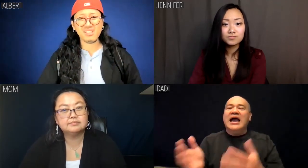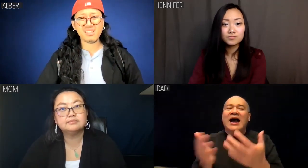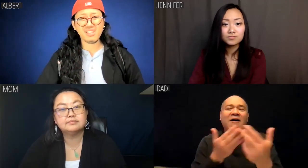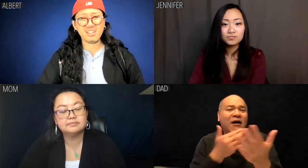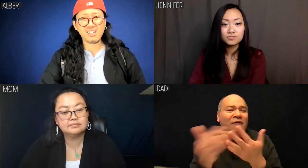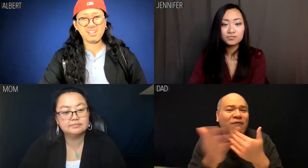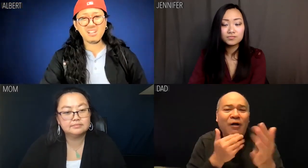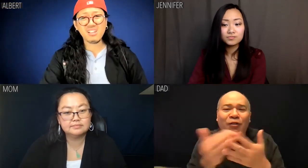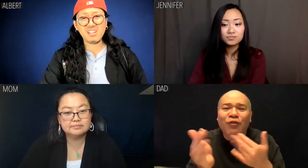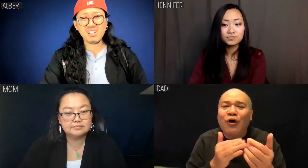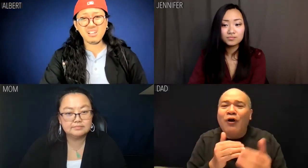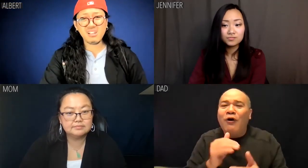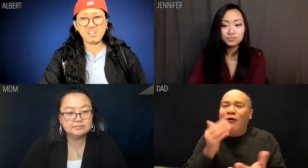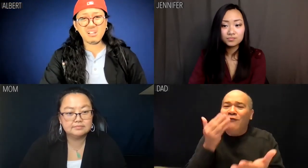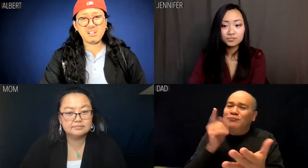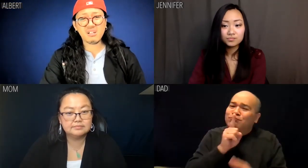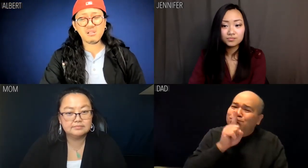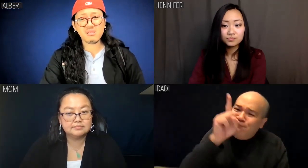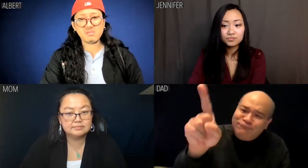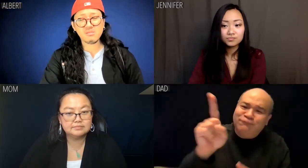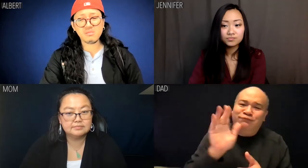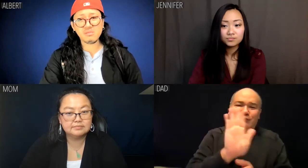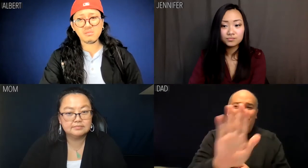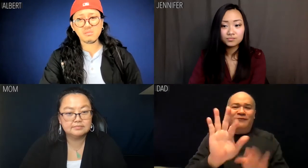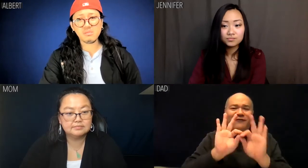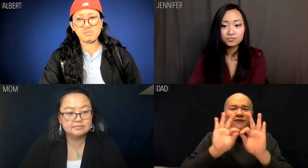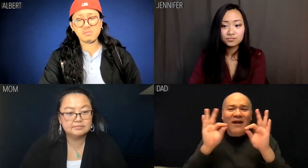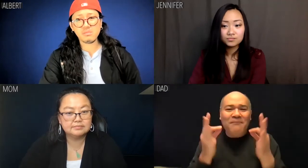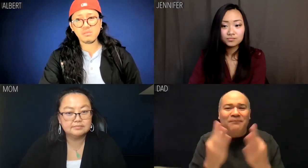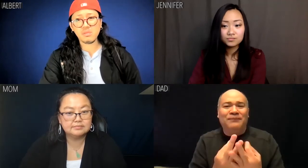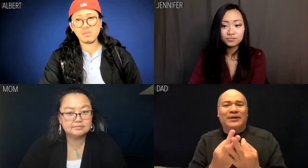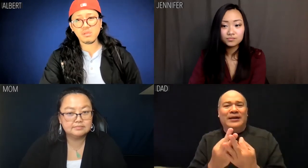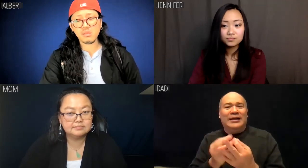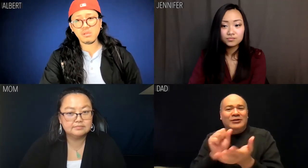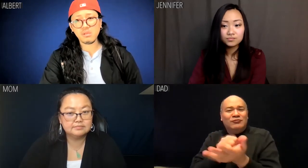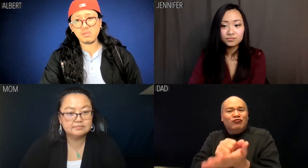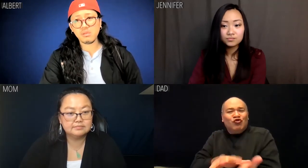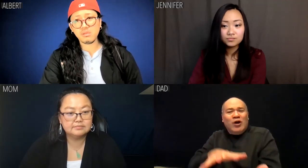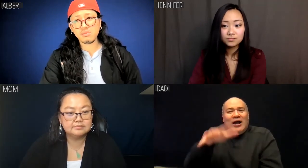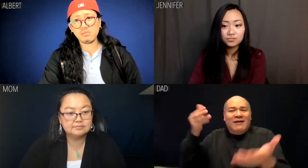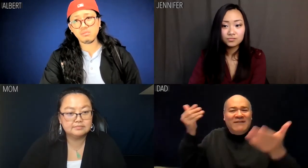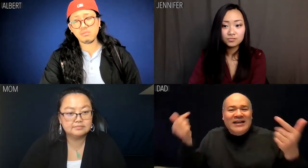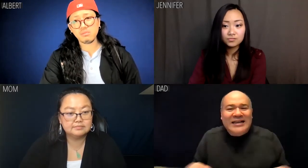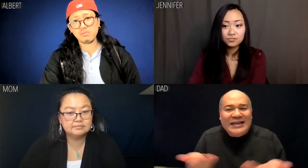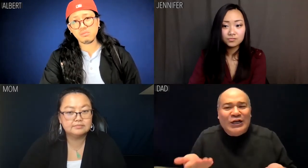Dad: Even so, the fact that your family has thrived here?